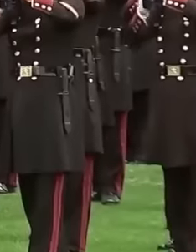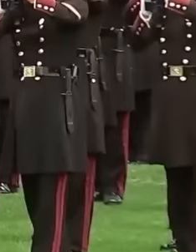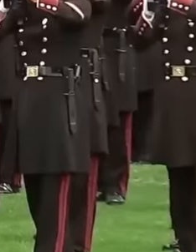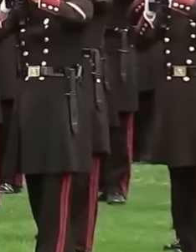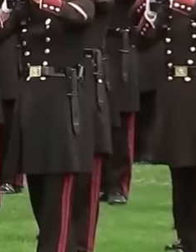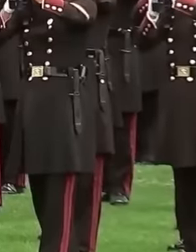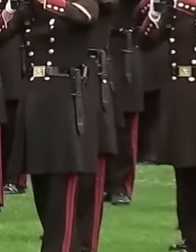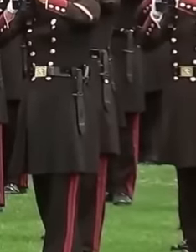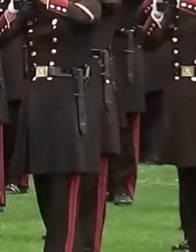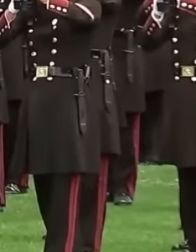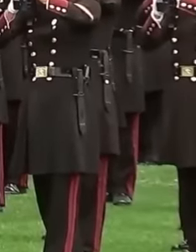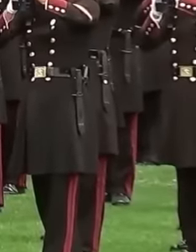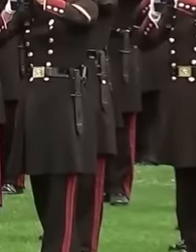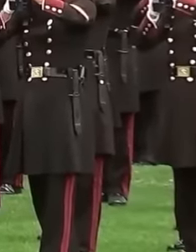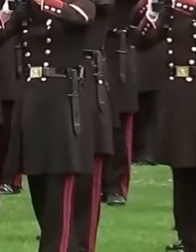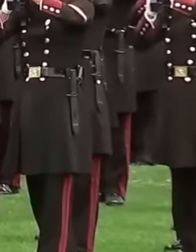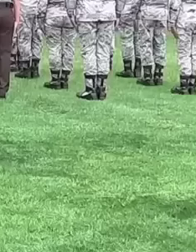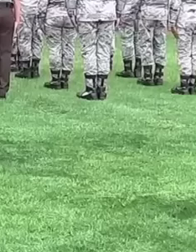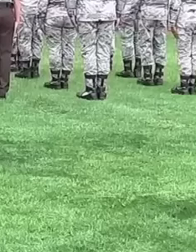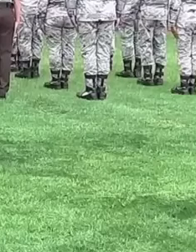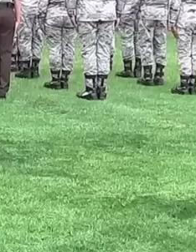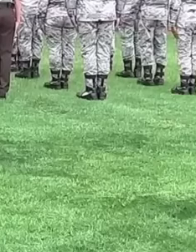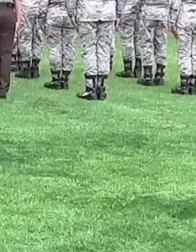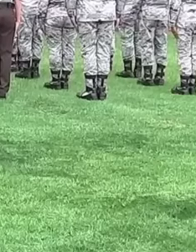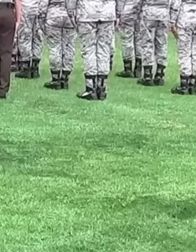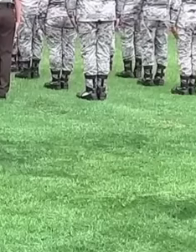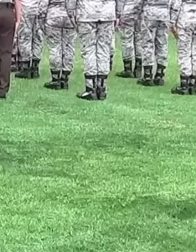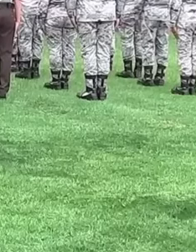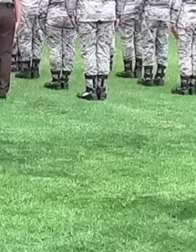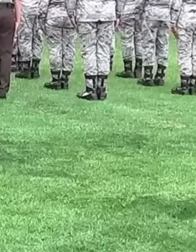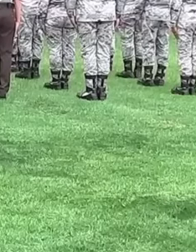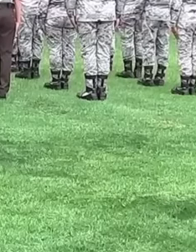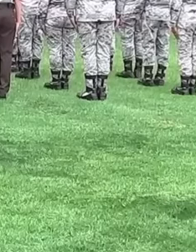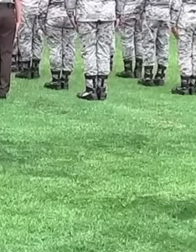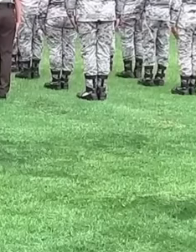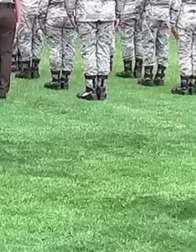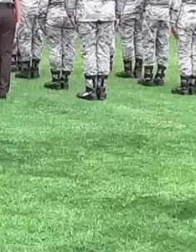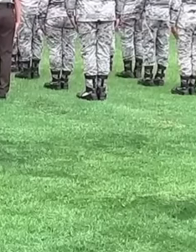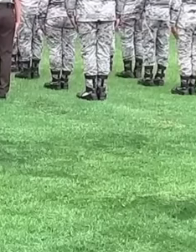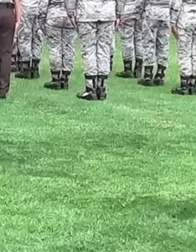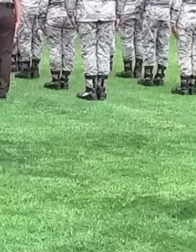doing is taking advantage of the capabilities of the Ministry of National Defense so that no